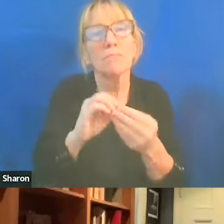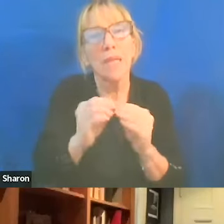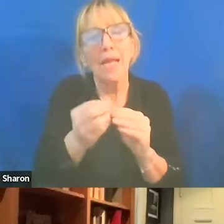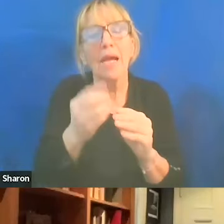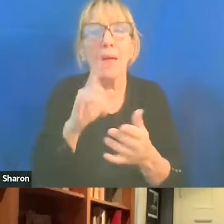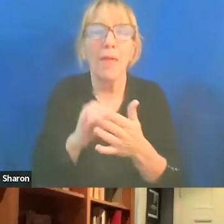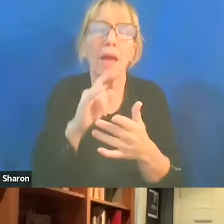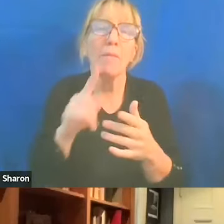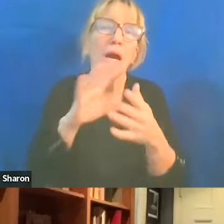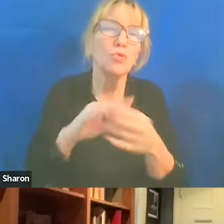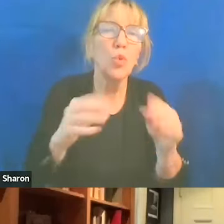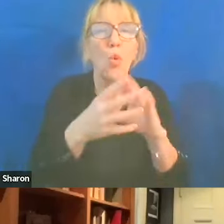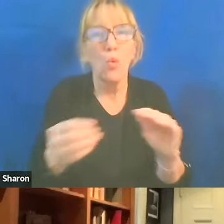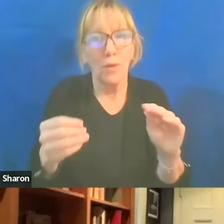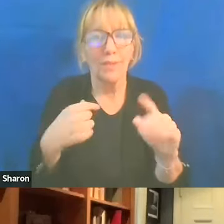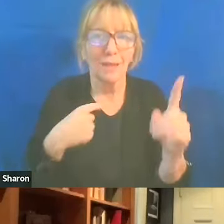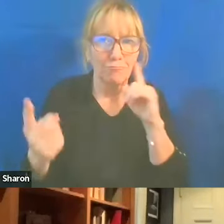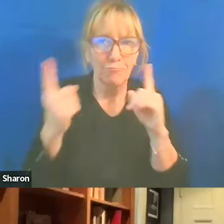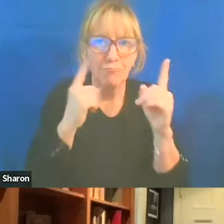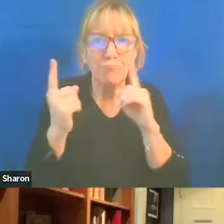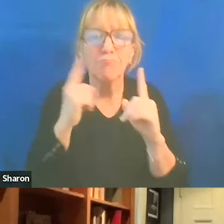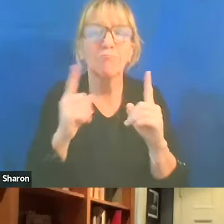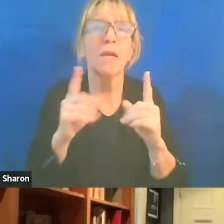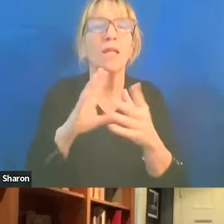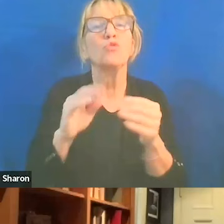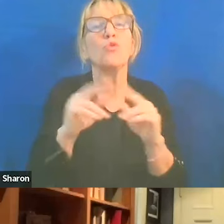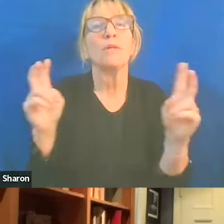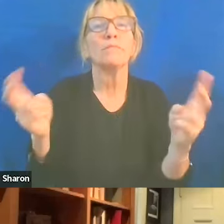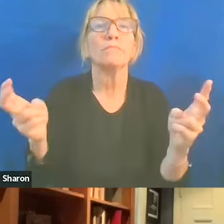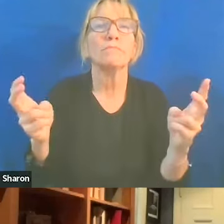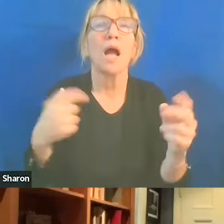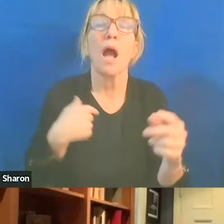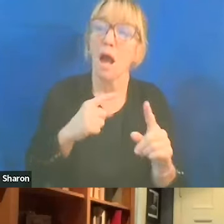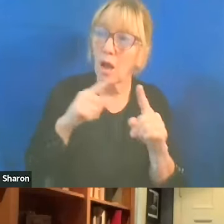And the anecdotes sorta go something like this. I went to Jewish day school.